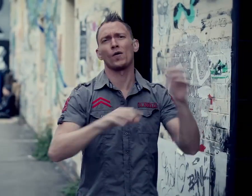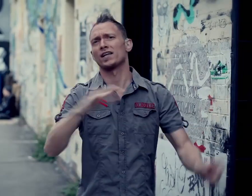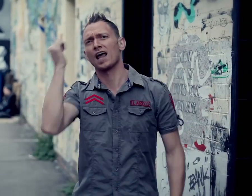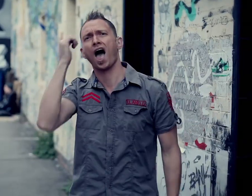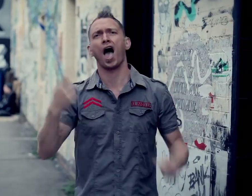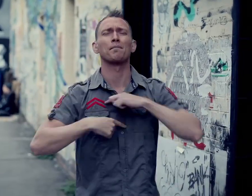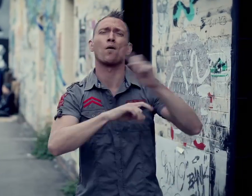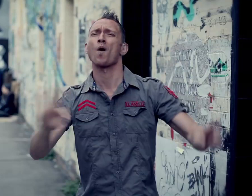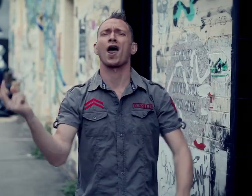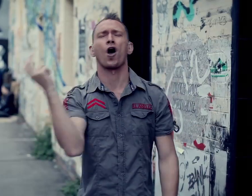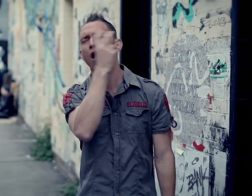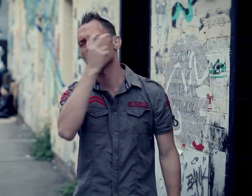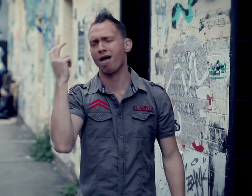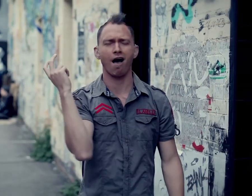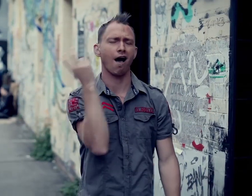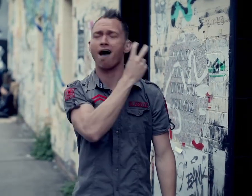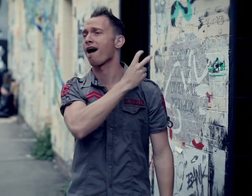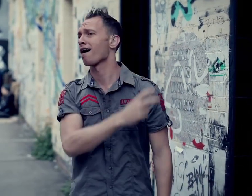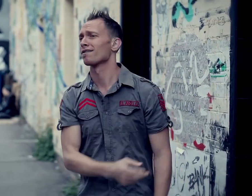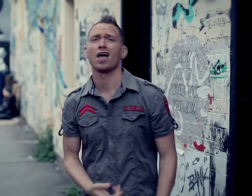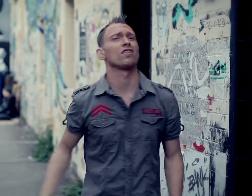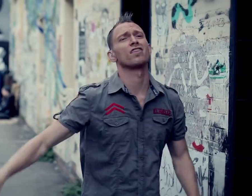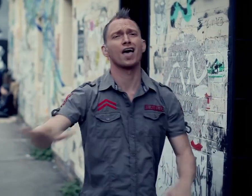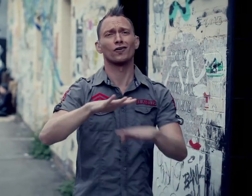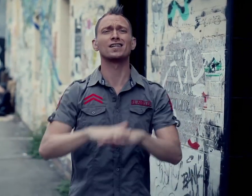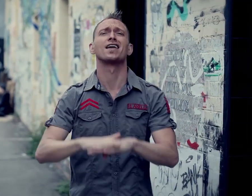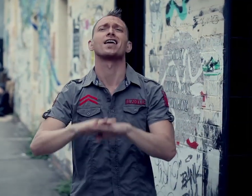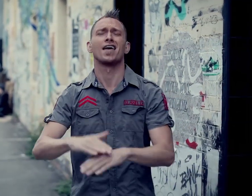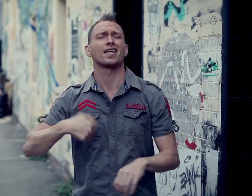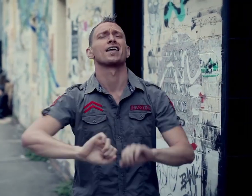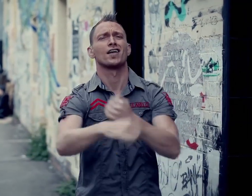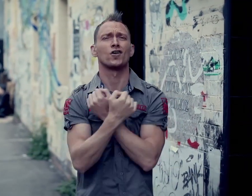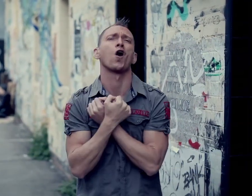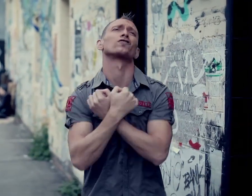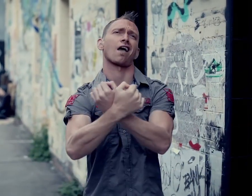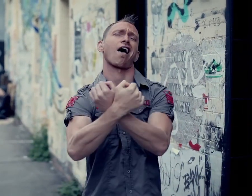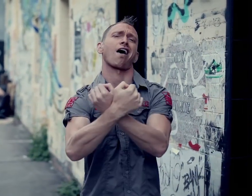We're not dumb and we're not blind They're all sitting in your cells